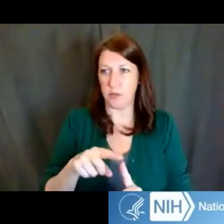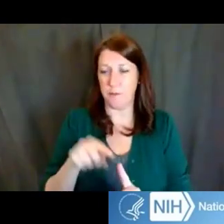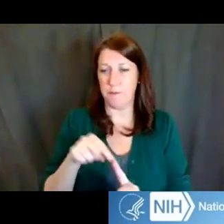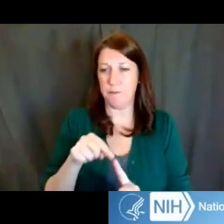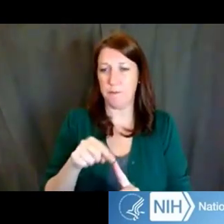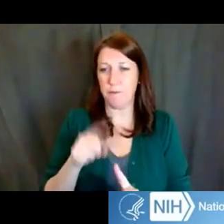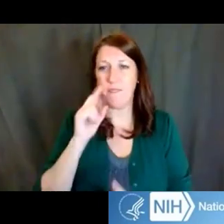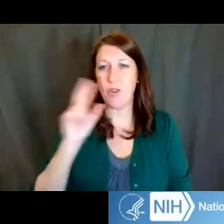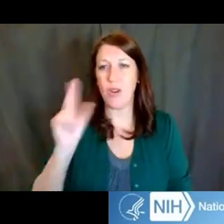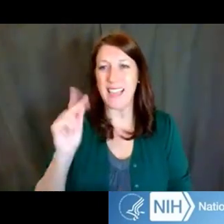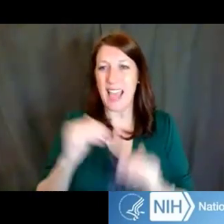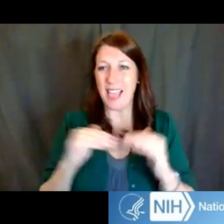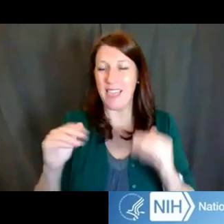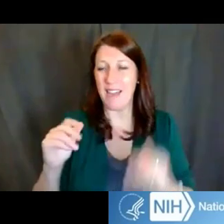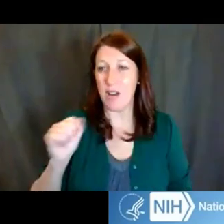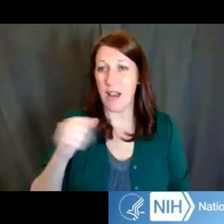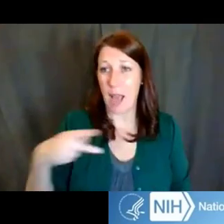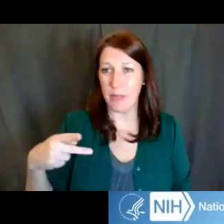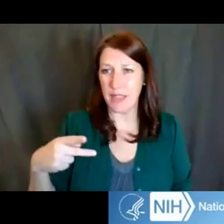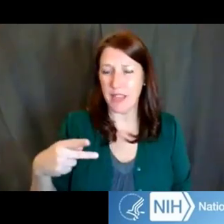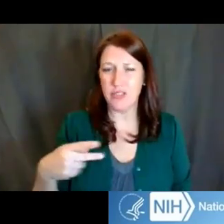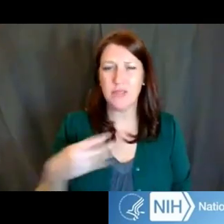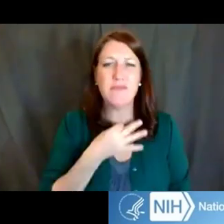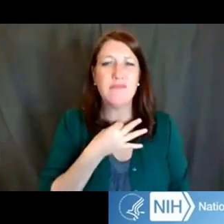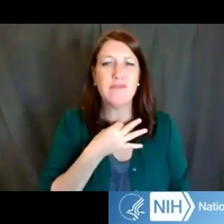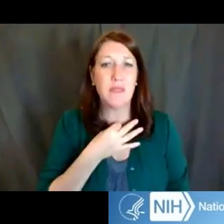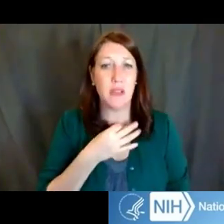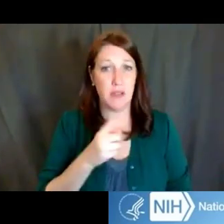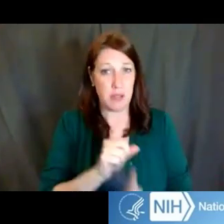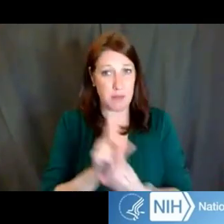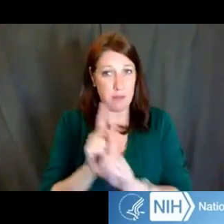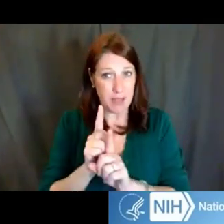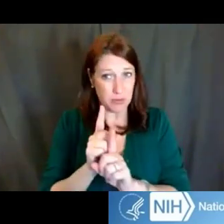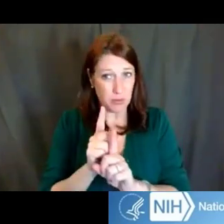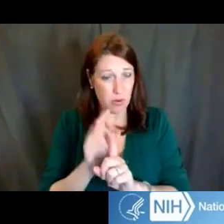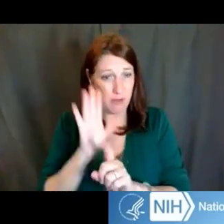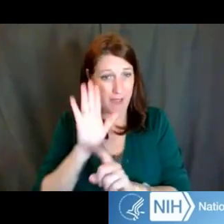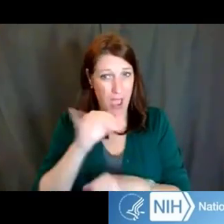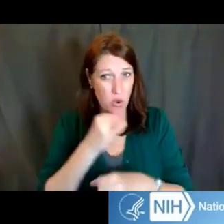how important is it to have mentors at your institution, rather than external mentors